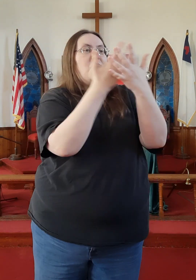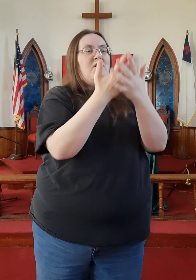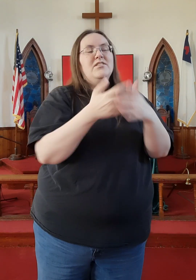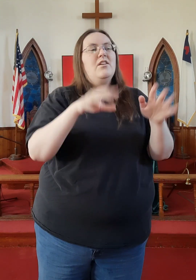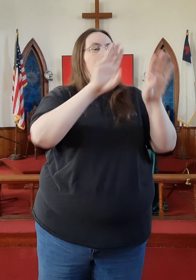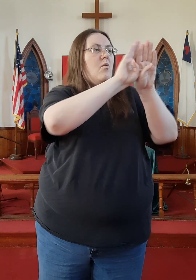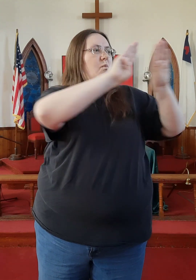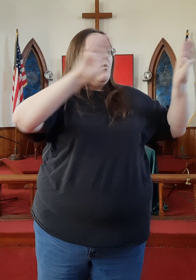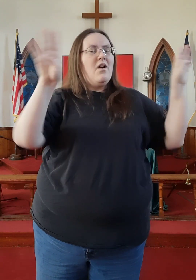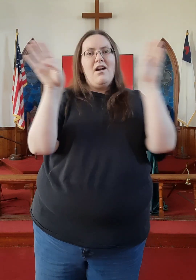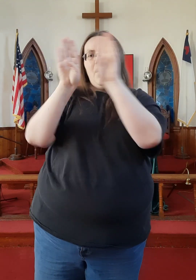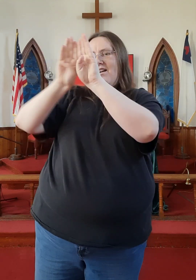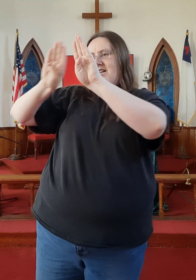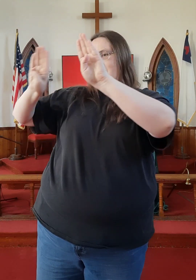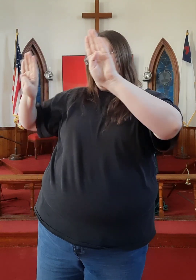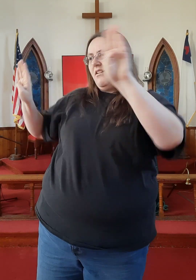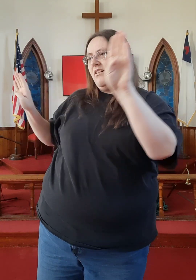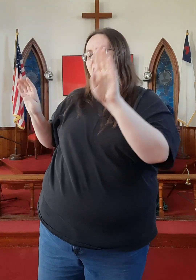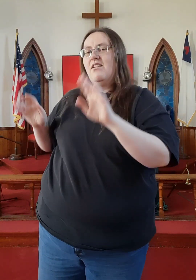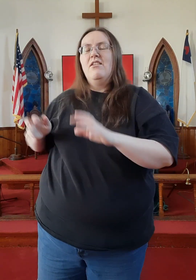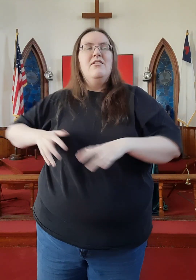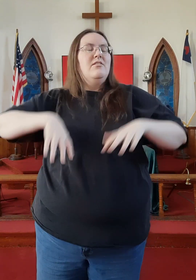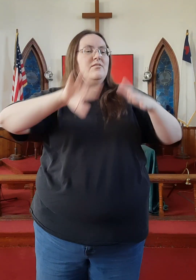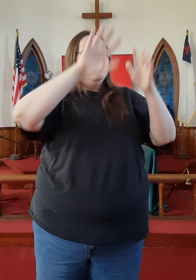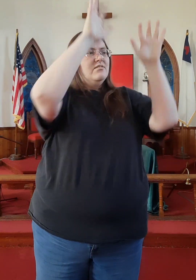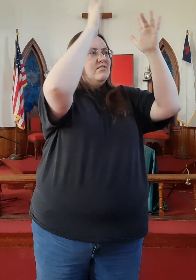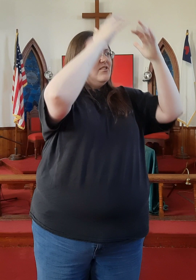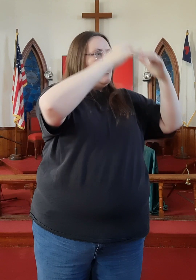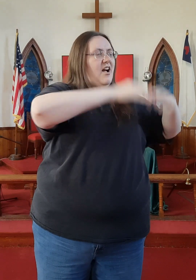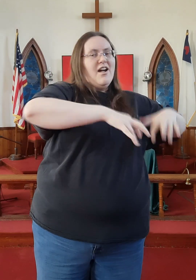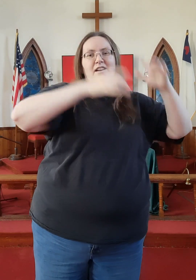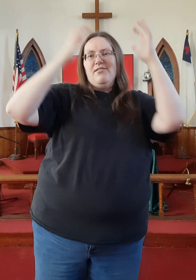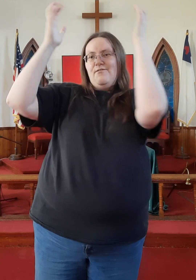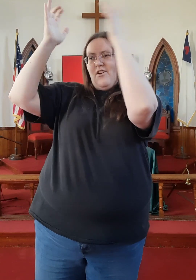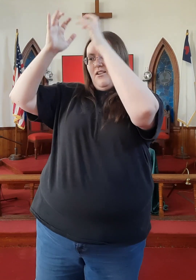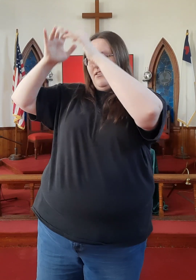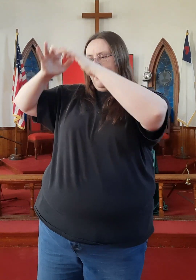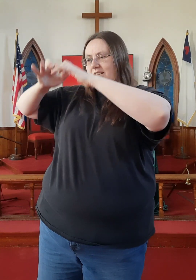The prison walls started falling